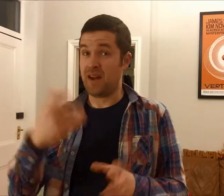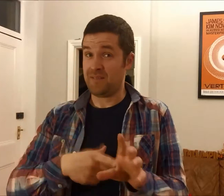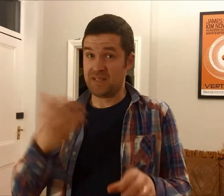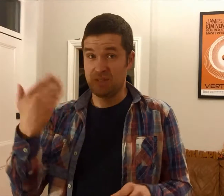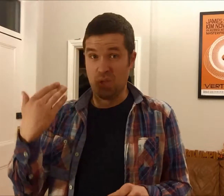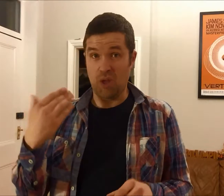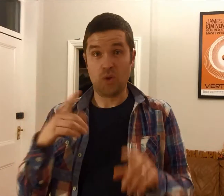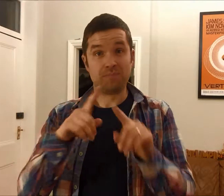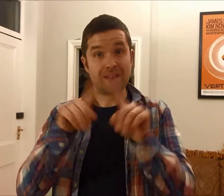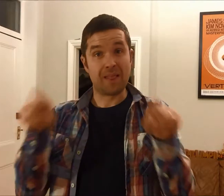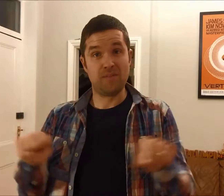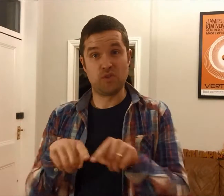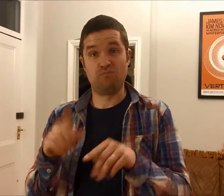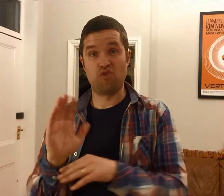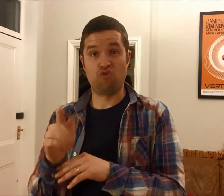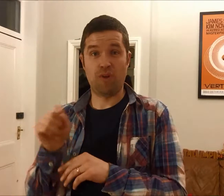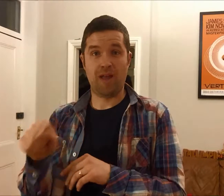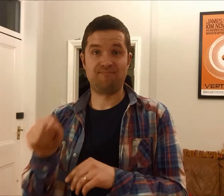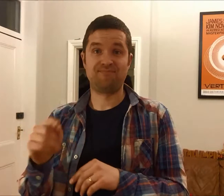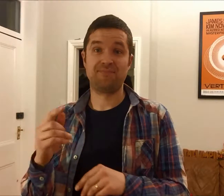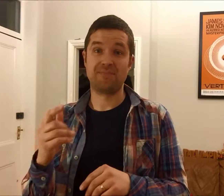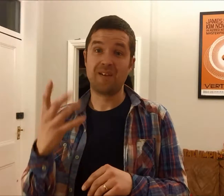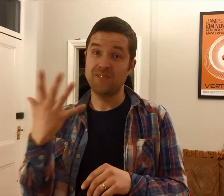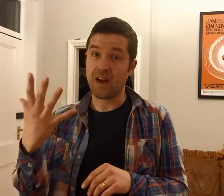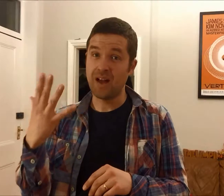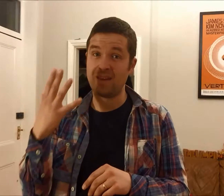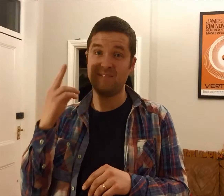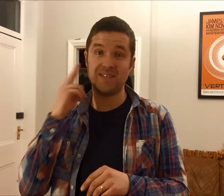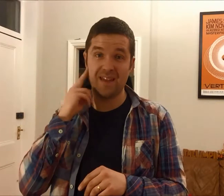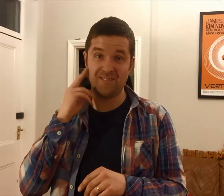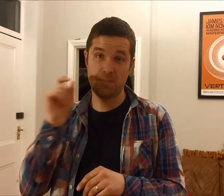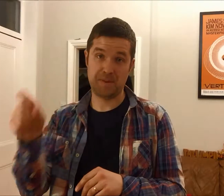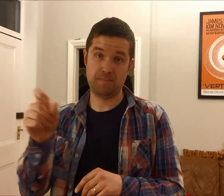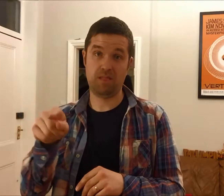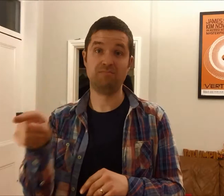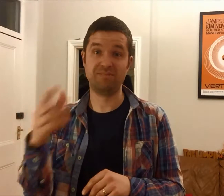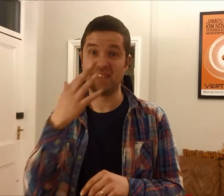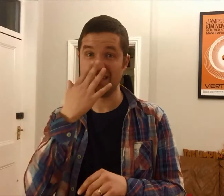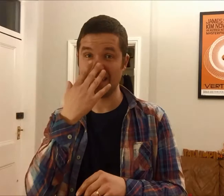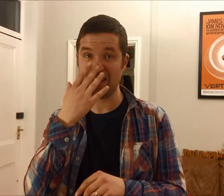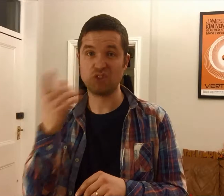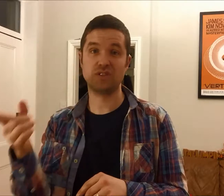So about five years ago there was a television programme about five deaf teenagers.